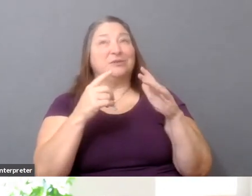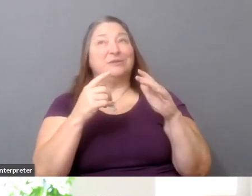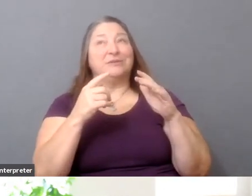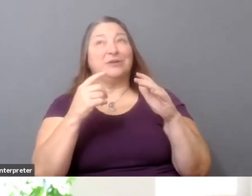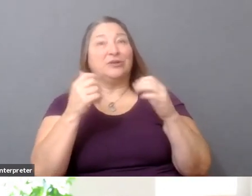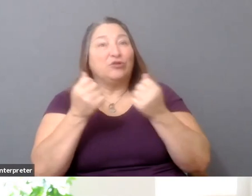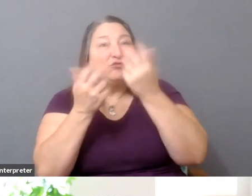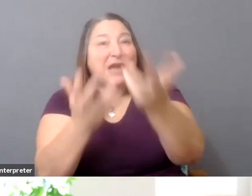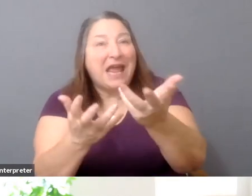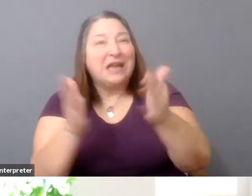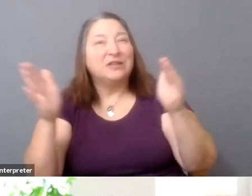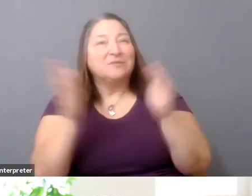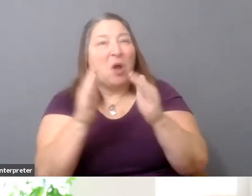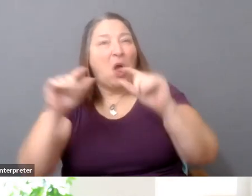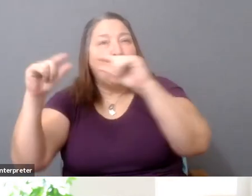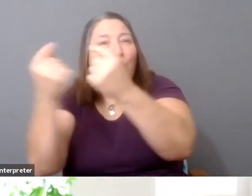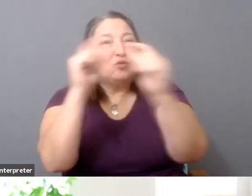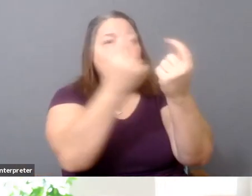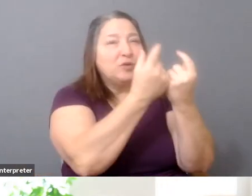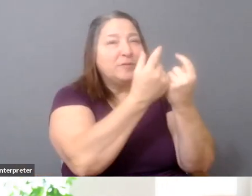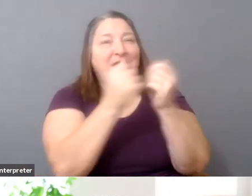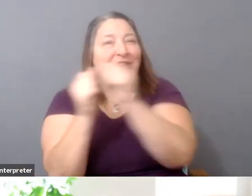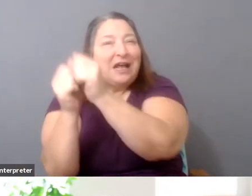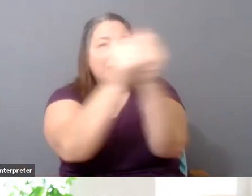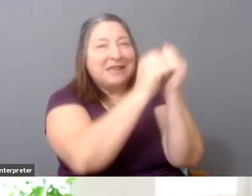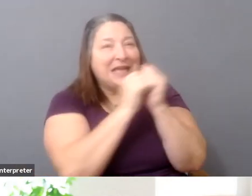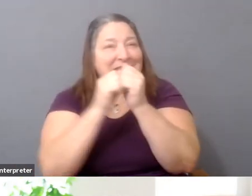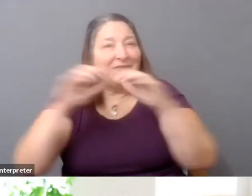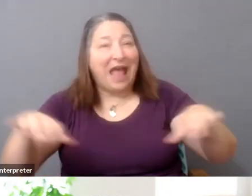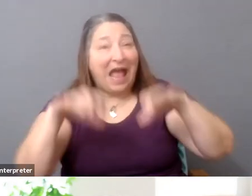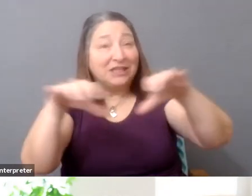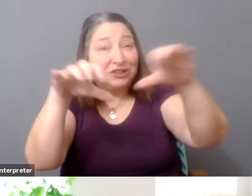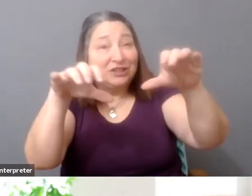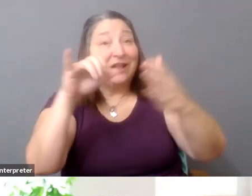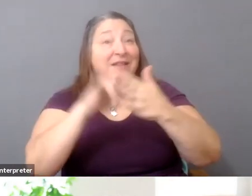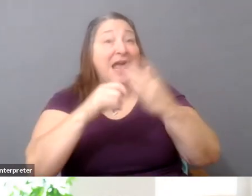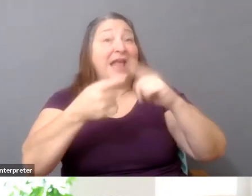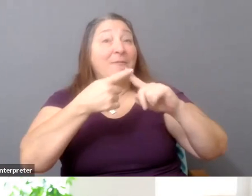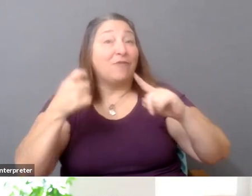You know, so that's come out of need. It's come out of having a space for the community